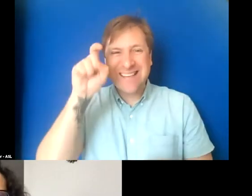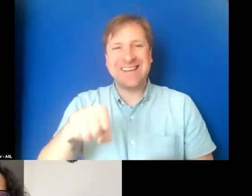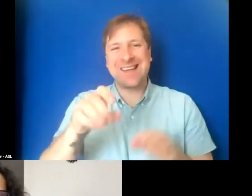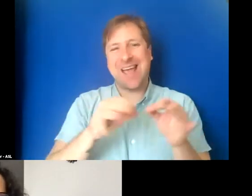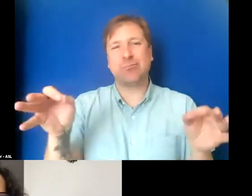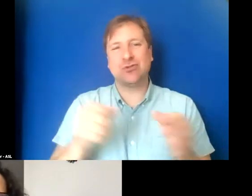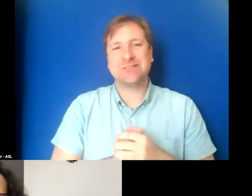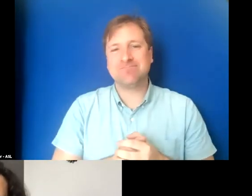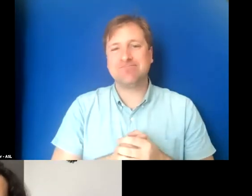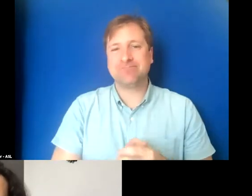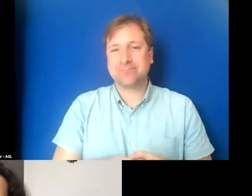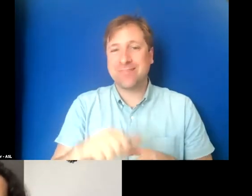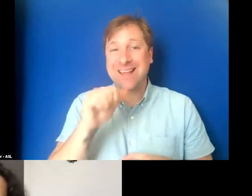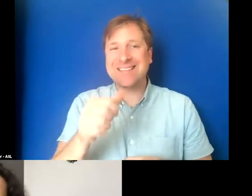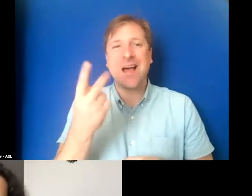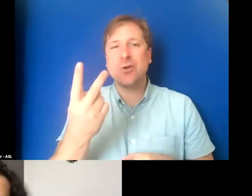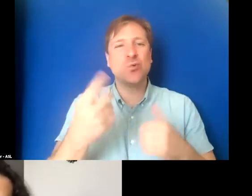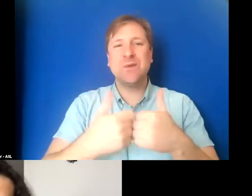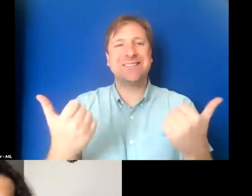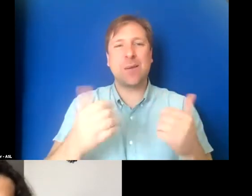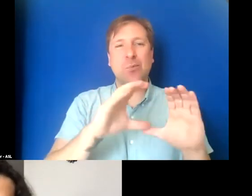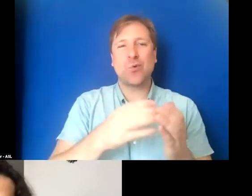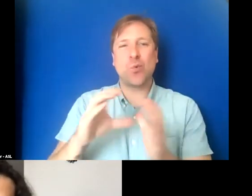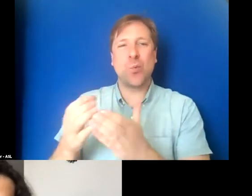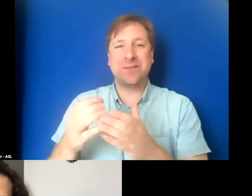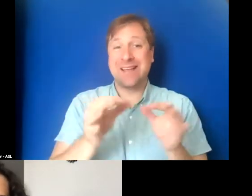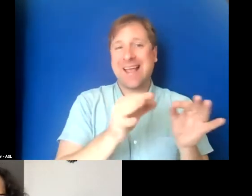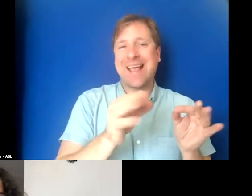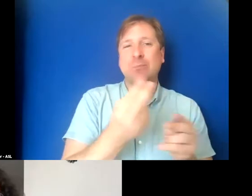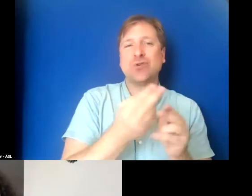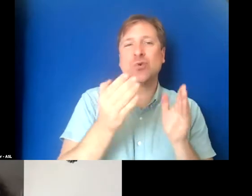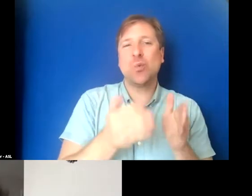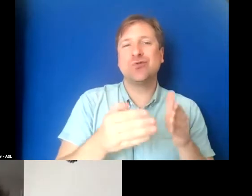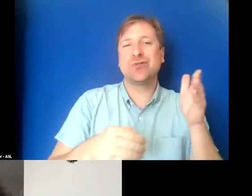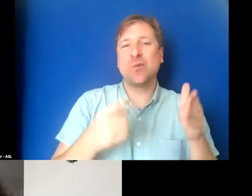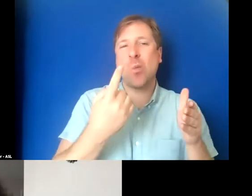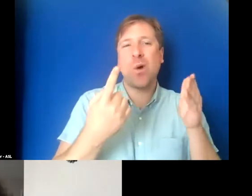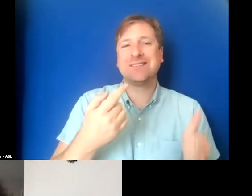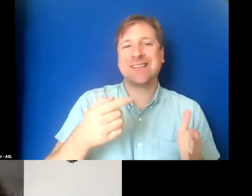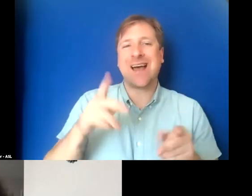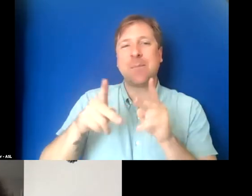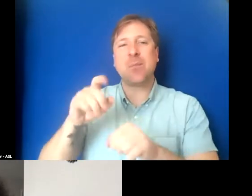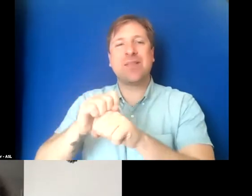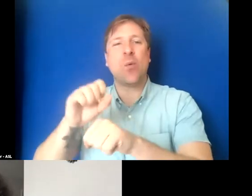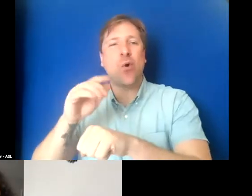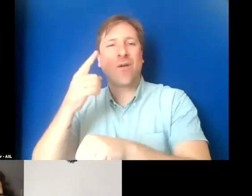It's not these two separate groups, caption users on one side and then people who work on your cause on the other side.